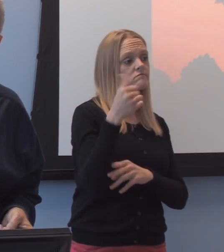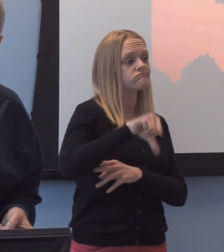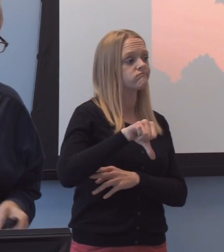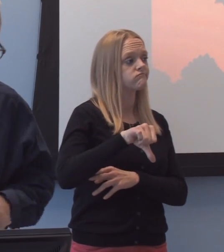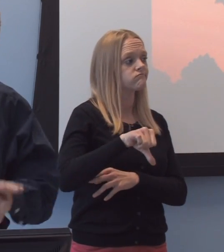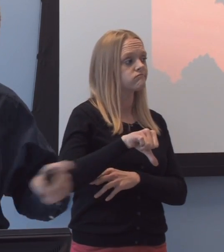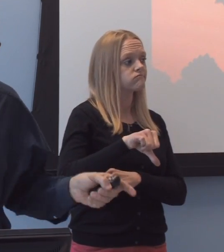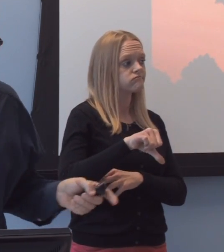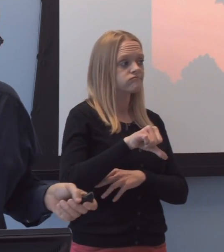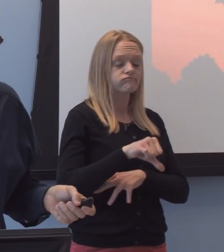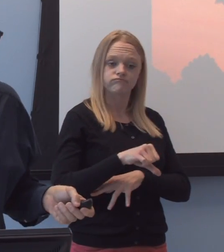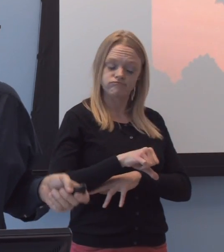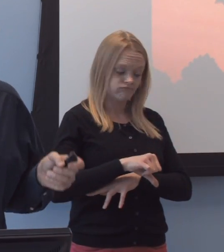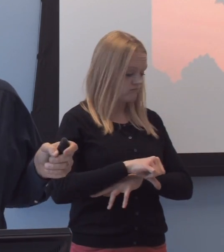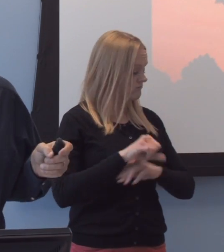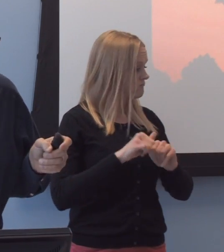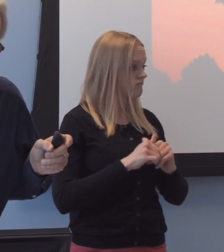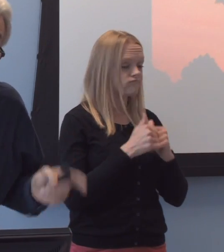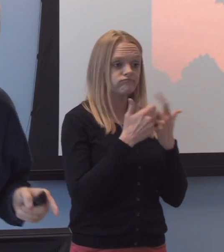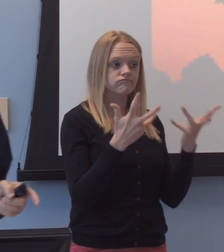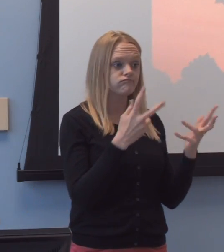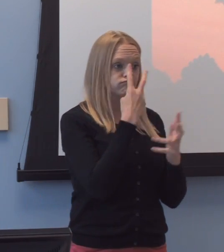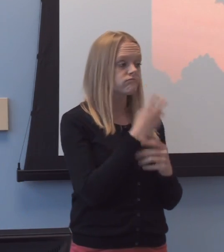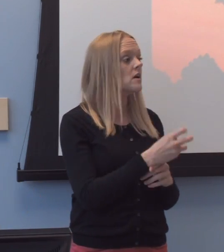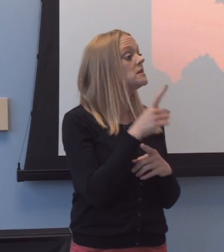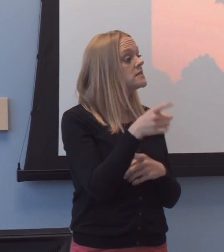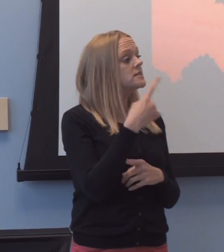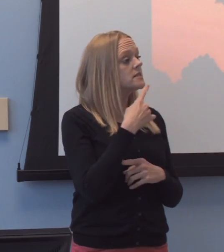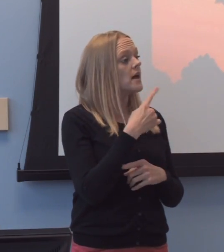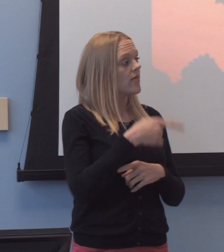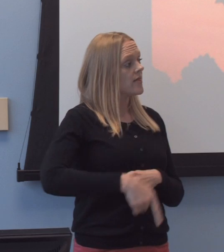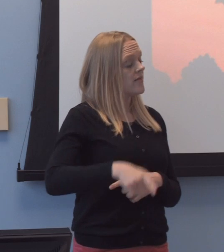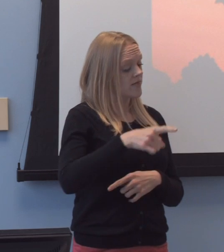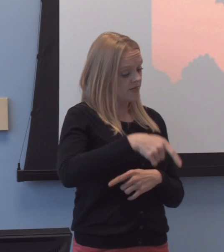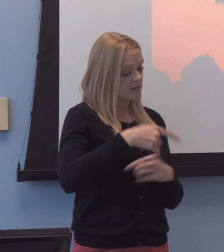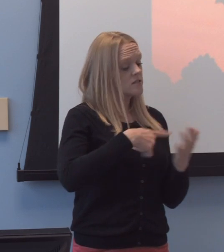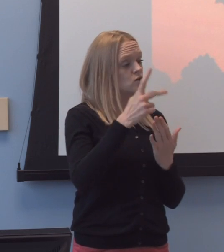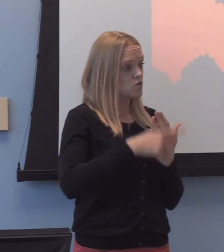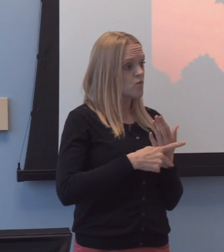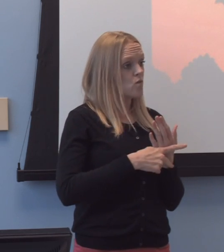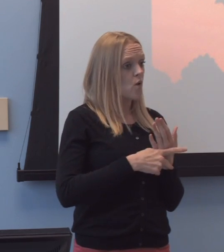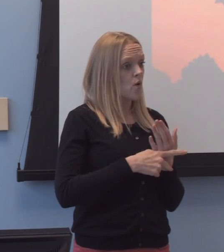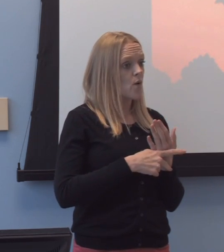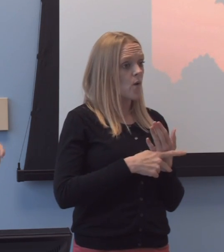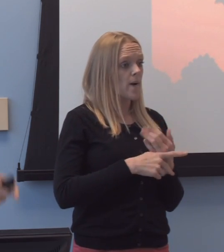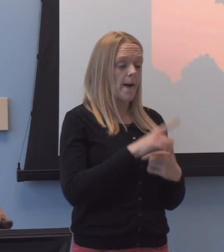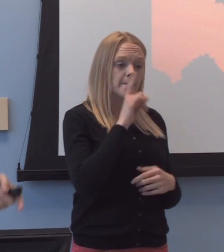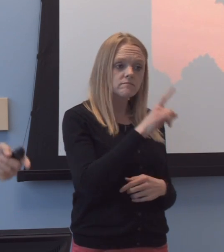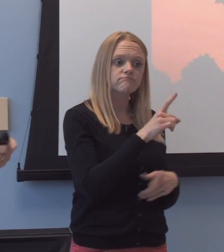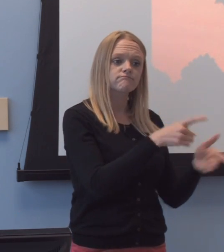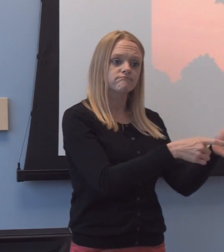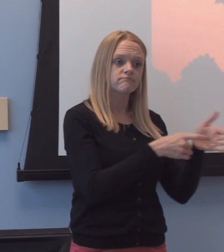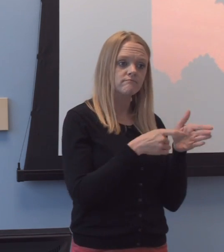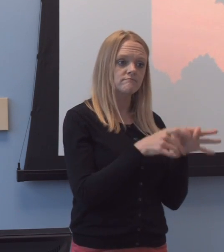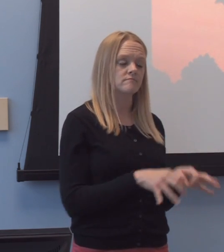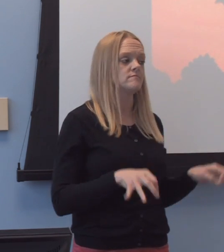Uniformly. And so we said this is another program that, uh, is absolutely critical if we're going to,